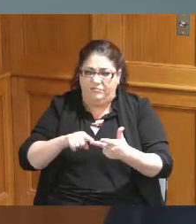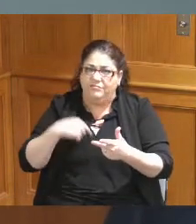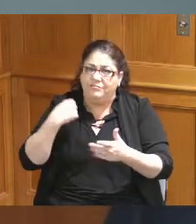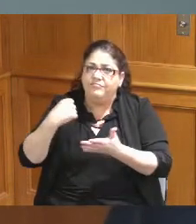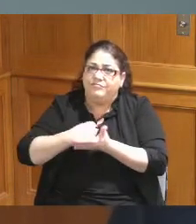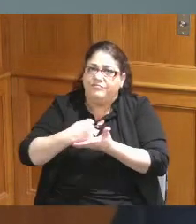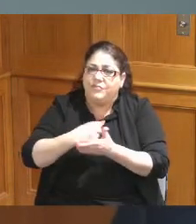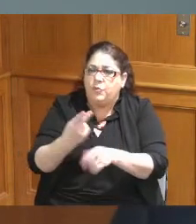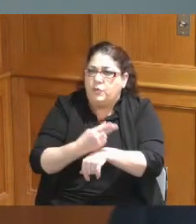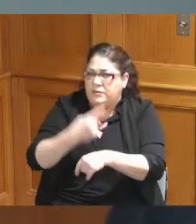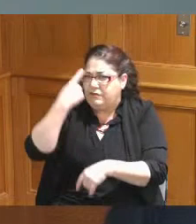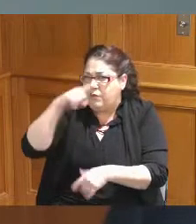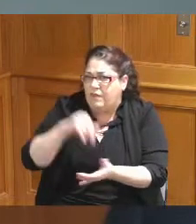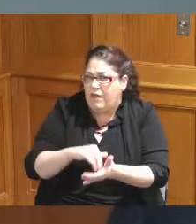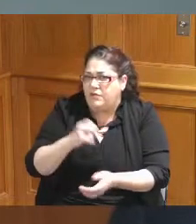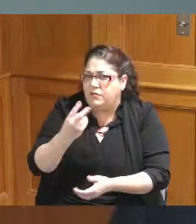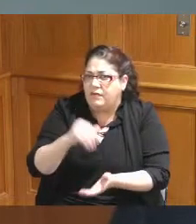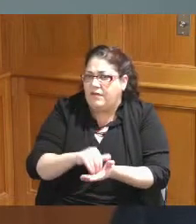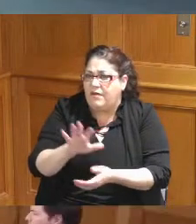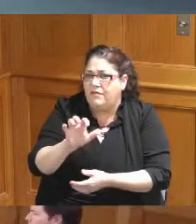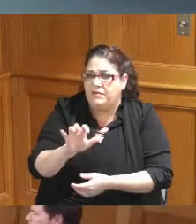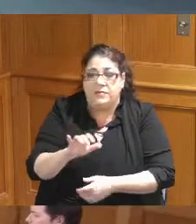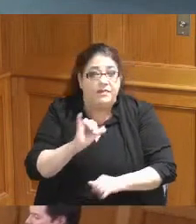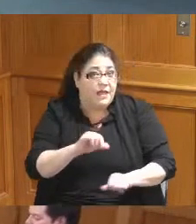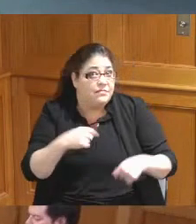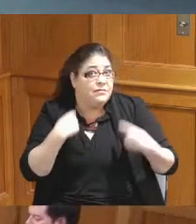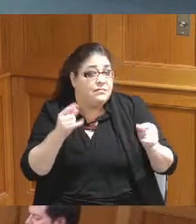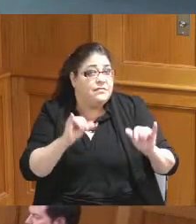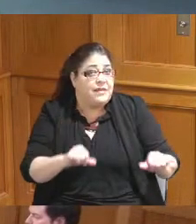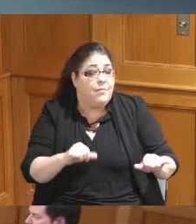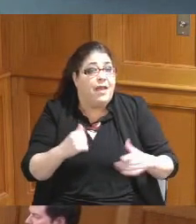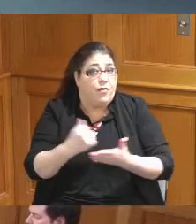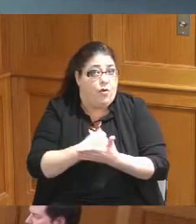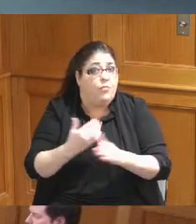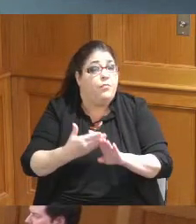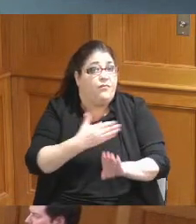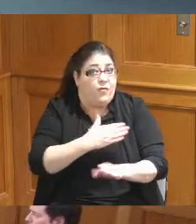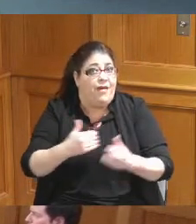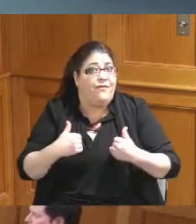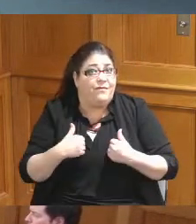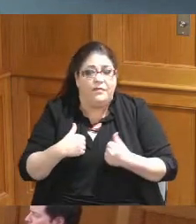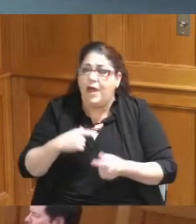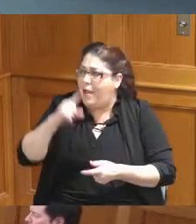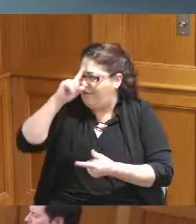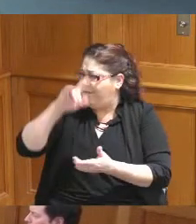this particular card and this is so repeat have they had a car before I believe they have but